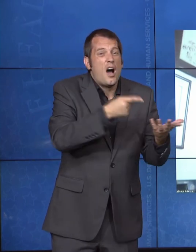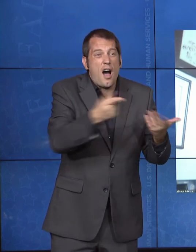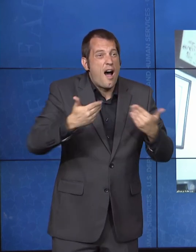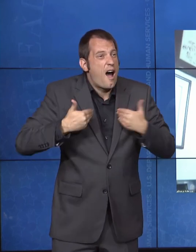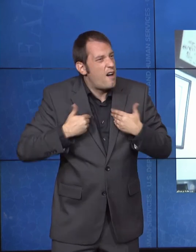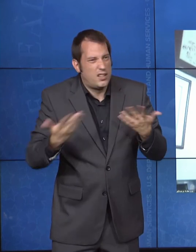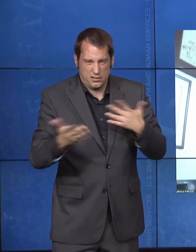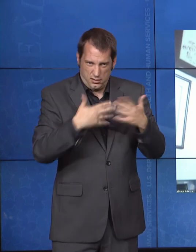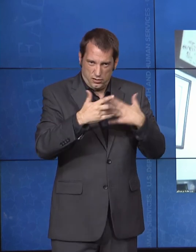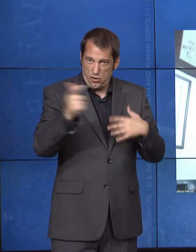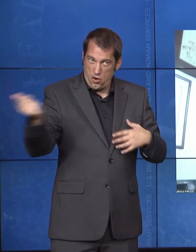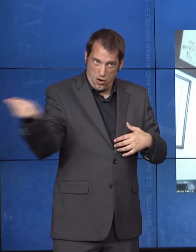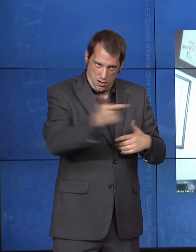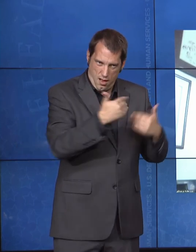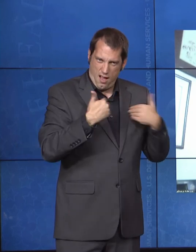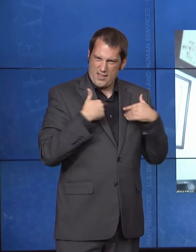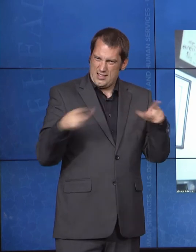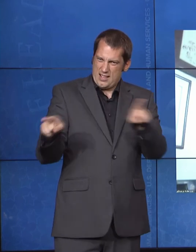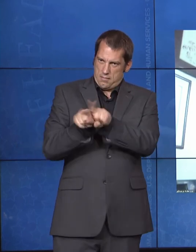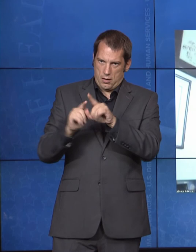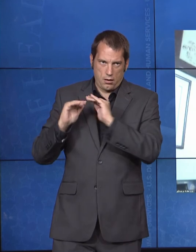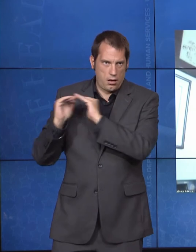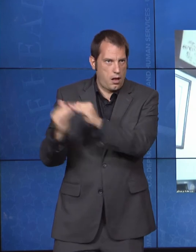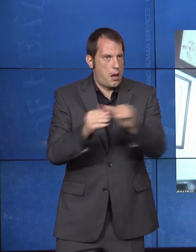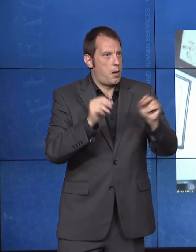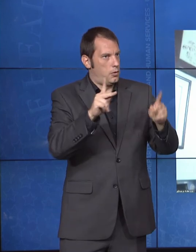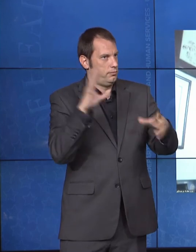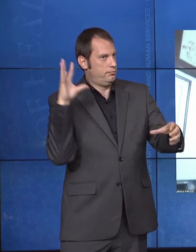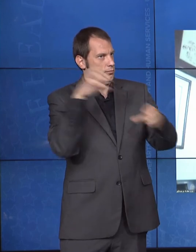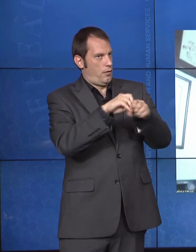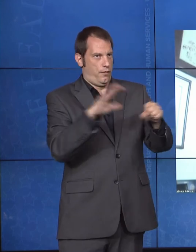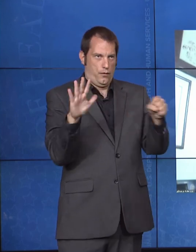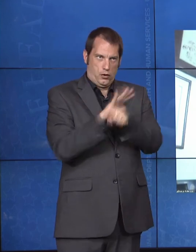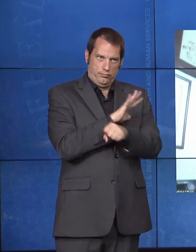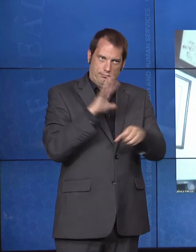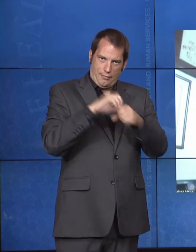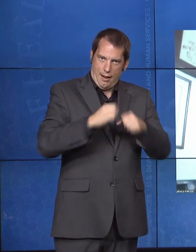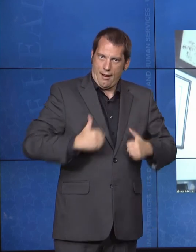that possible for more people is obviously the reason that all of us get out of bed every